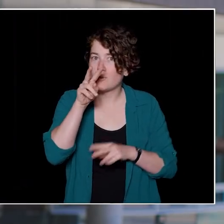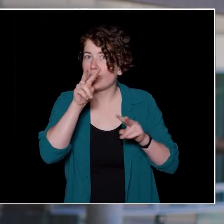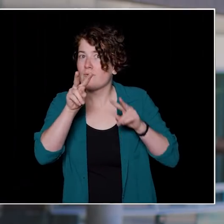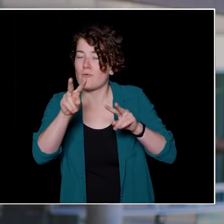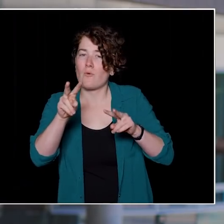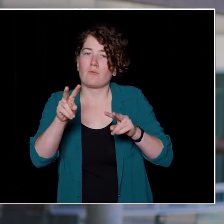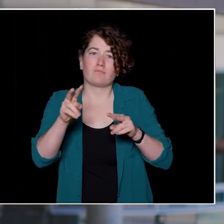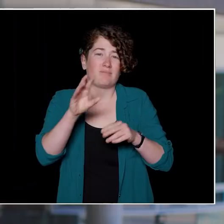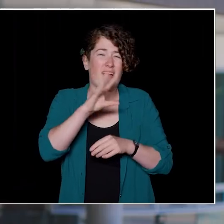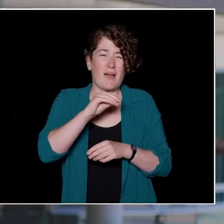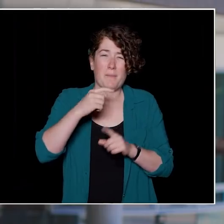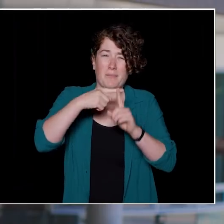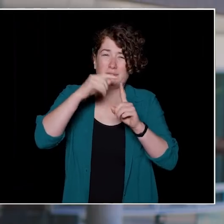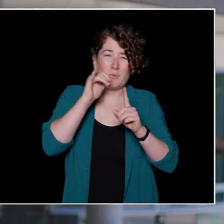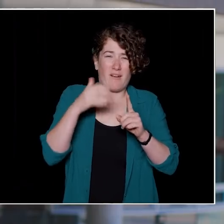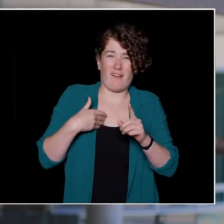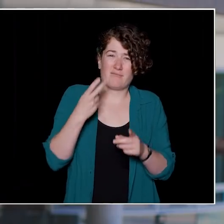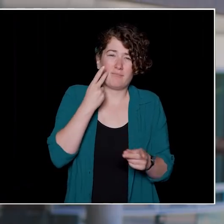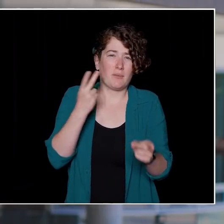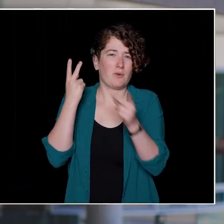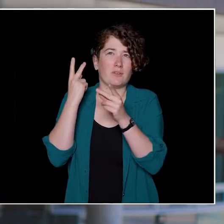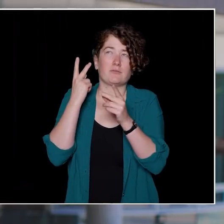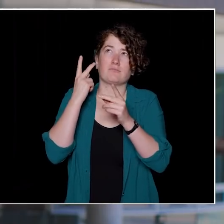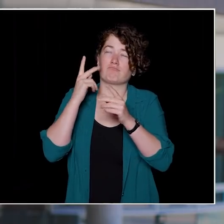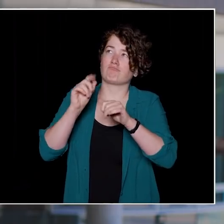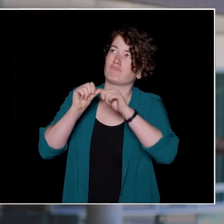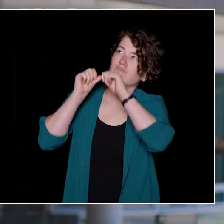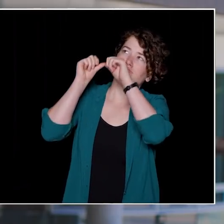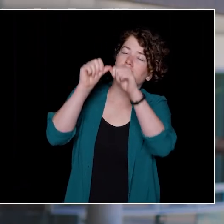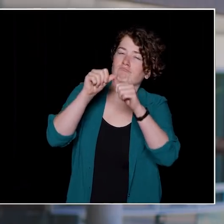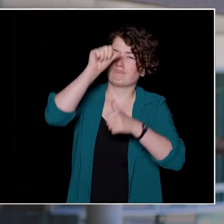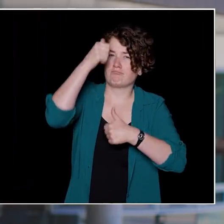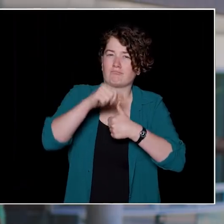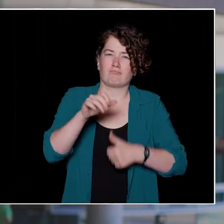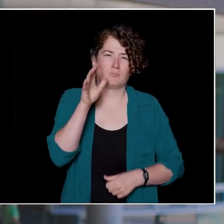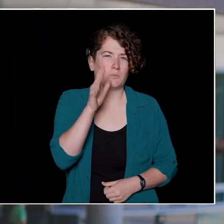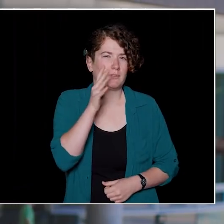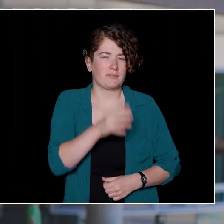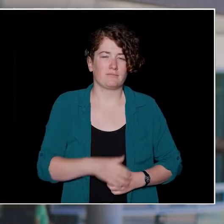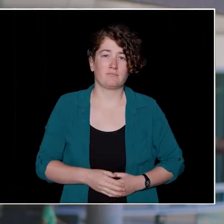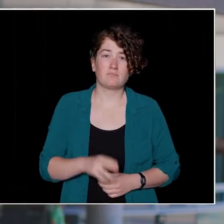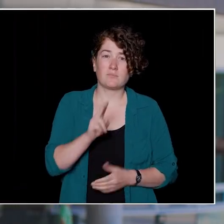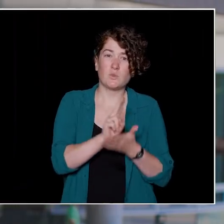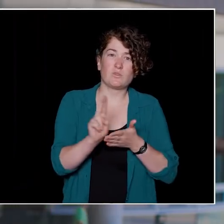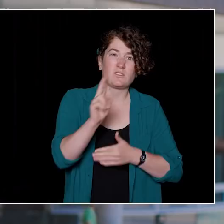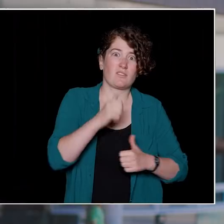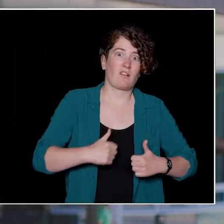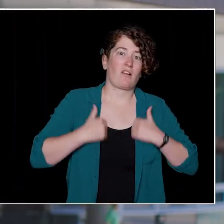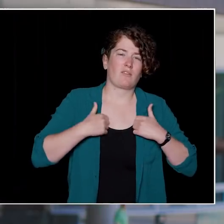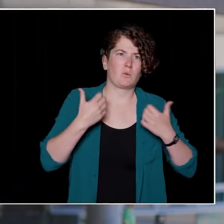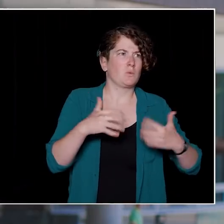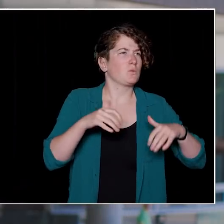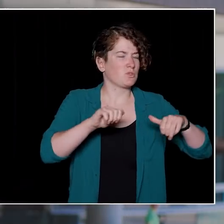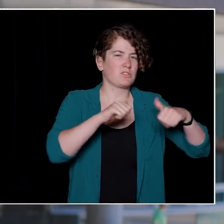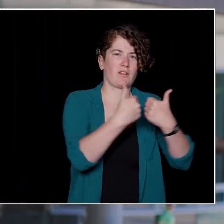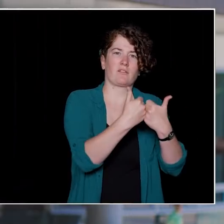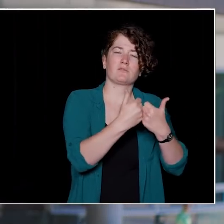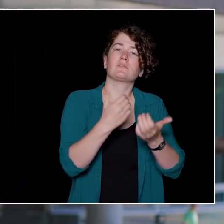memories that will stay with you for the rest of your lives. University life is full of challenges. Some are big, like adjusting to life on your own.